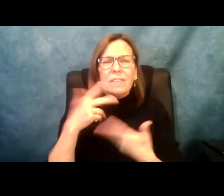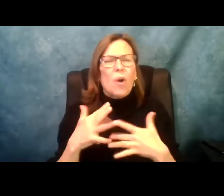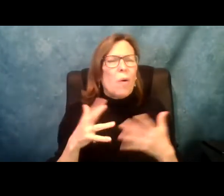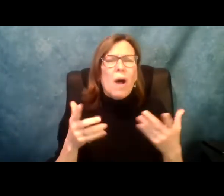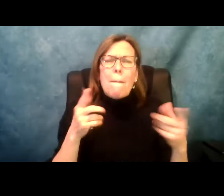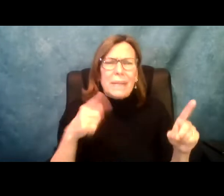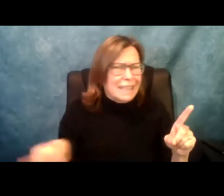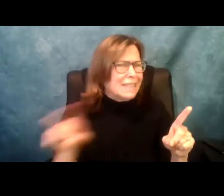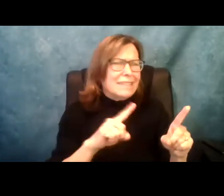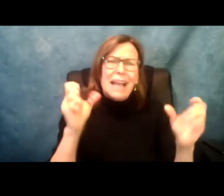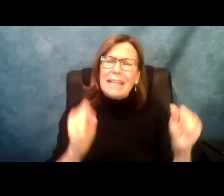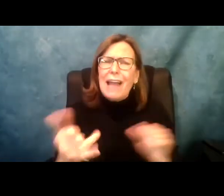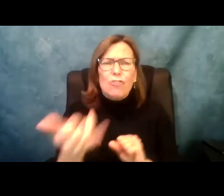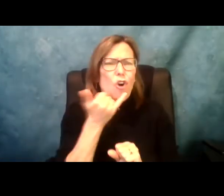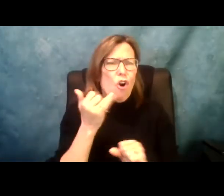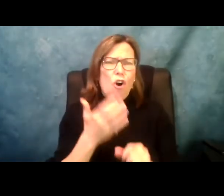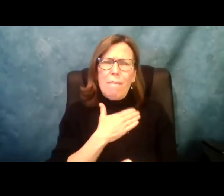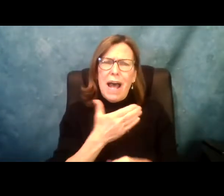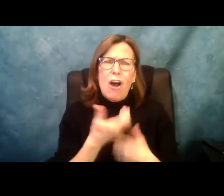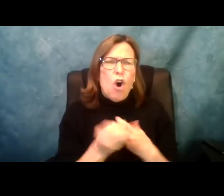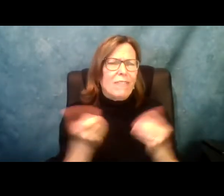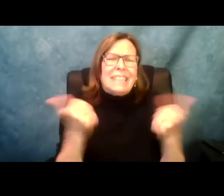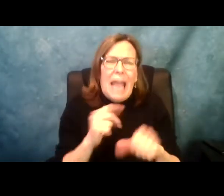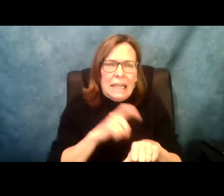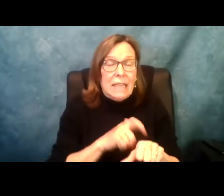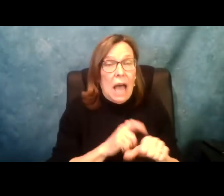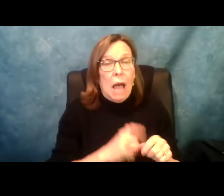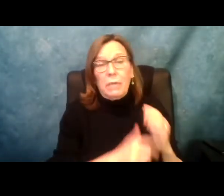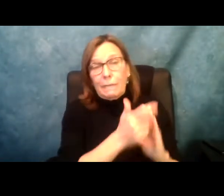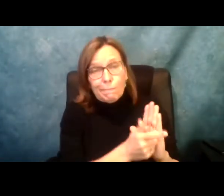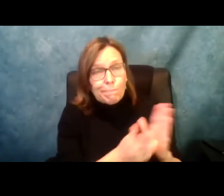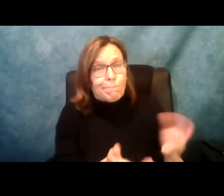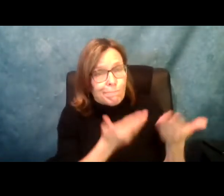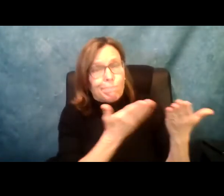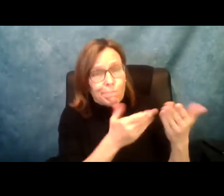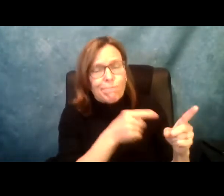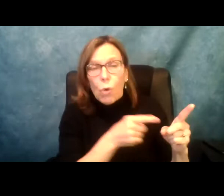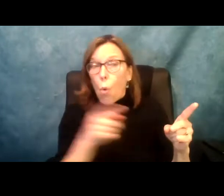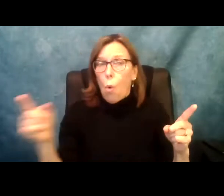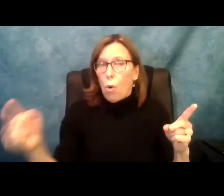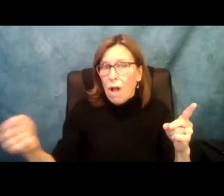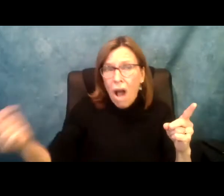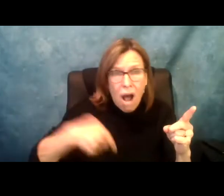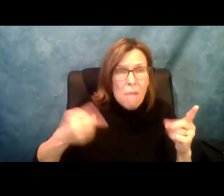special education. I'm a nurse. So I want you to know you can call our office at any time. When there's